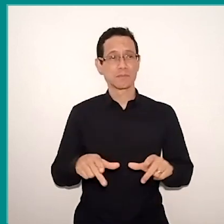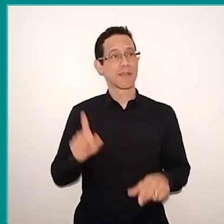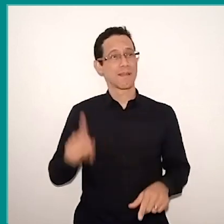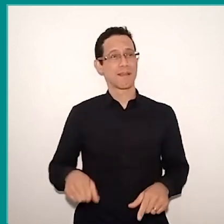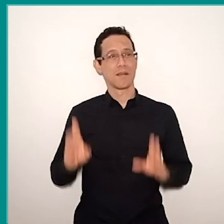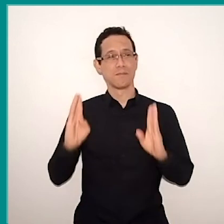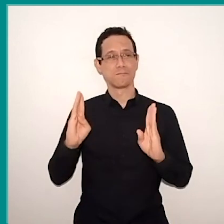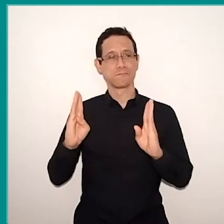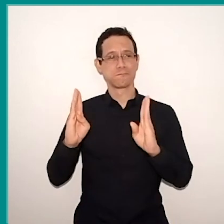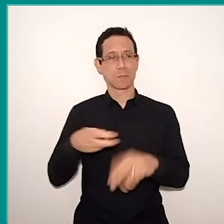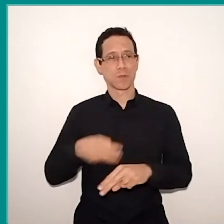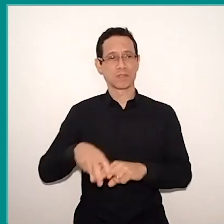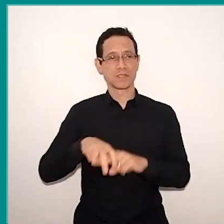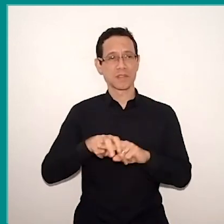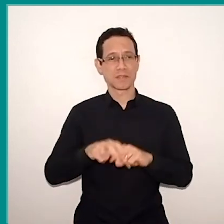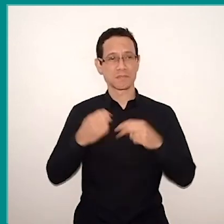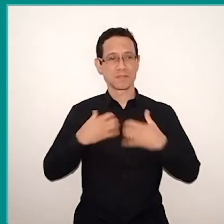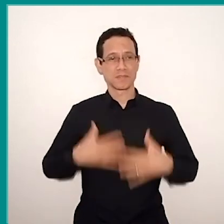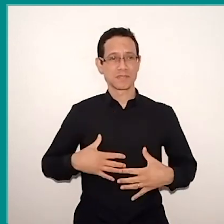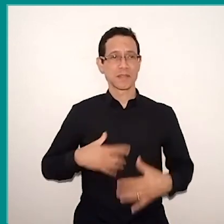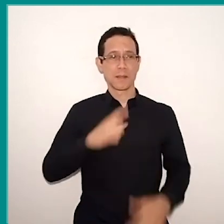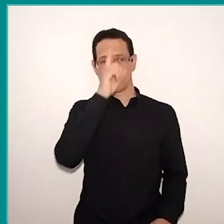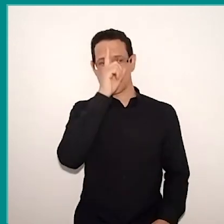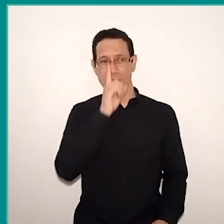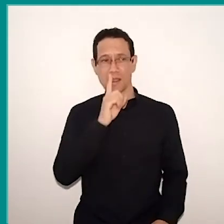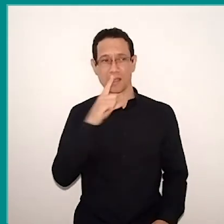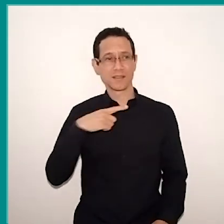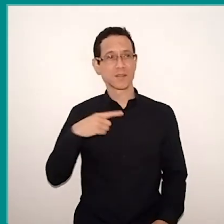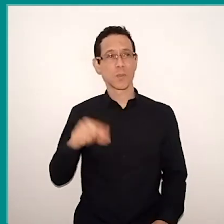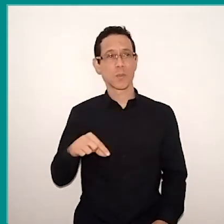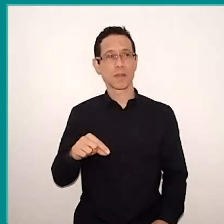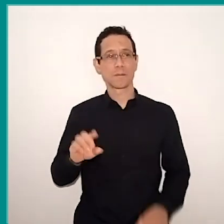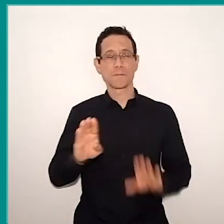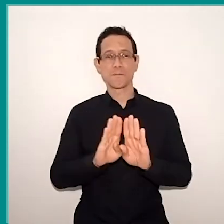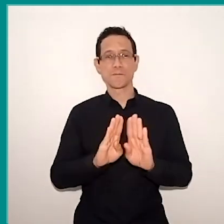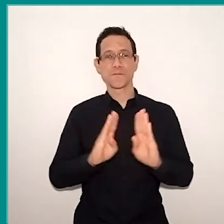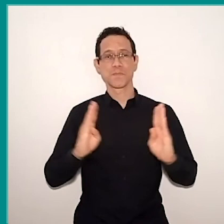I’m wearing yellow shirt, and this trailer is with basically about 5,000 books,